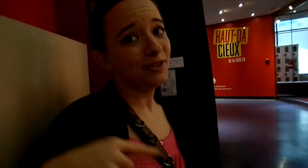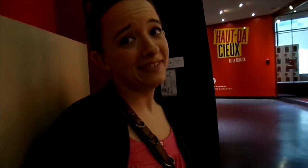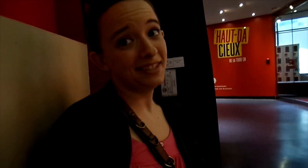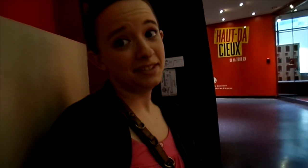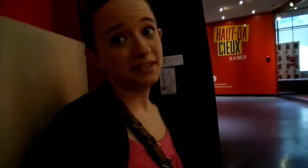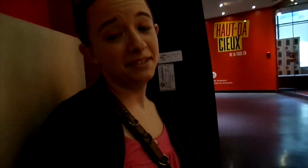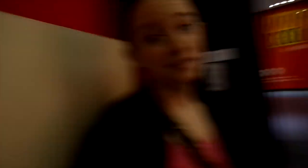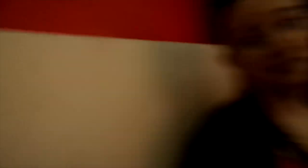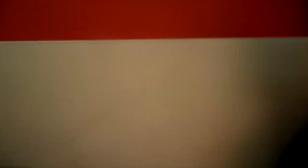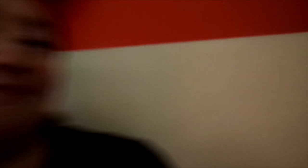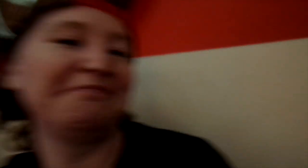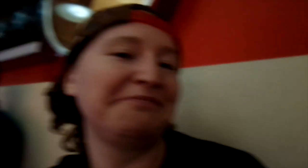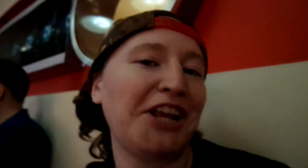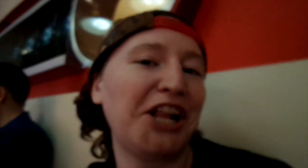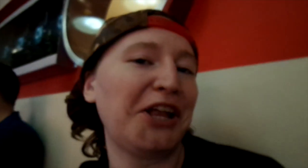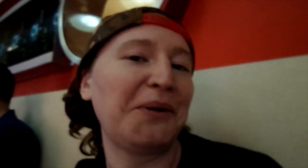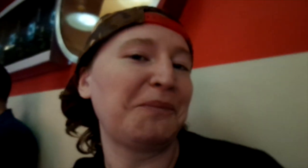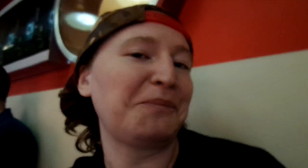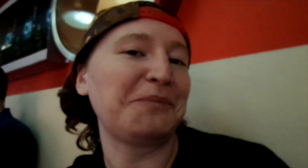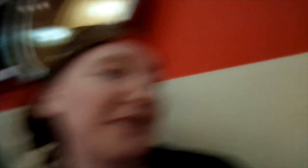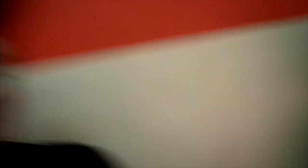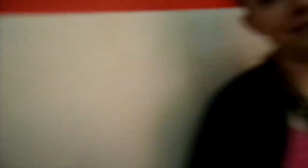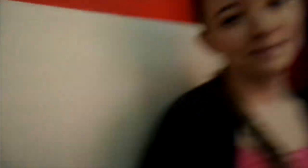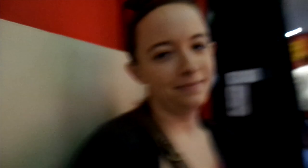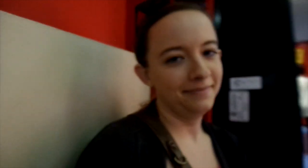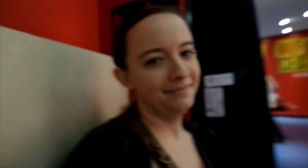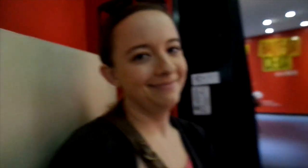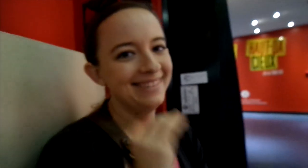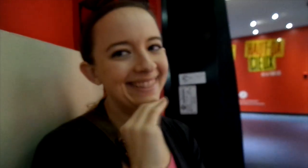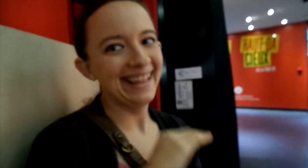Are you nervous. Jenna: NOOO